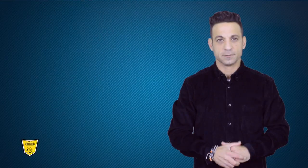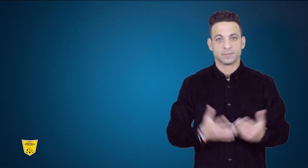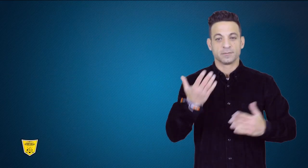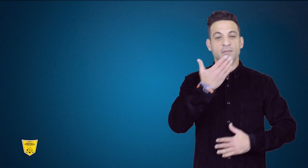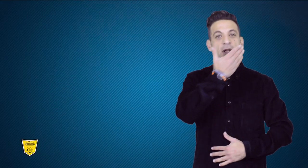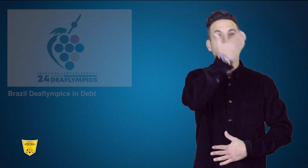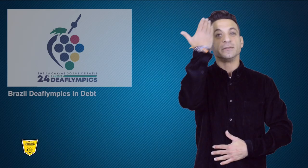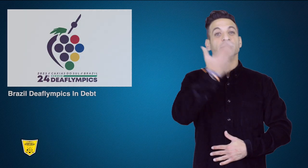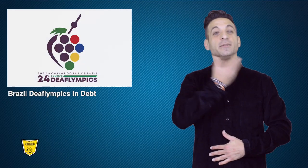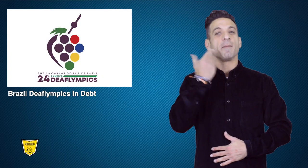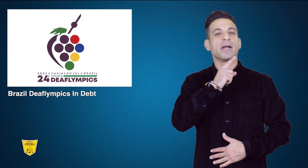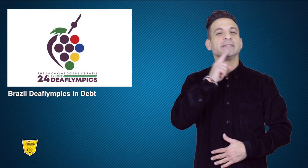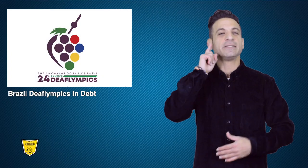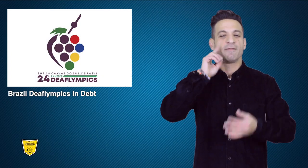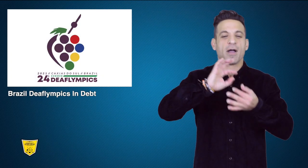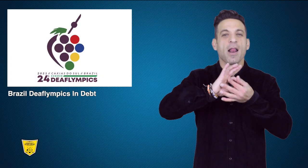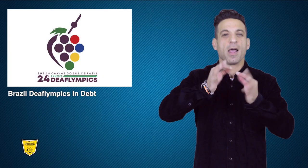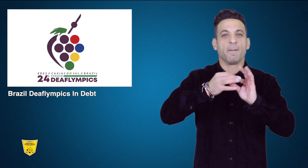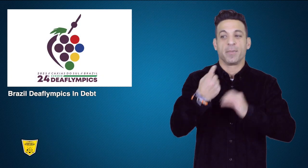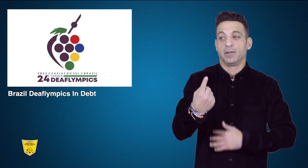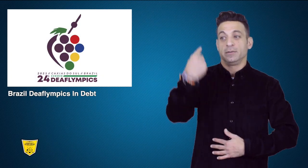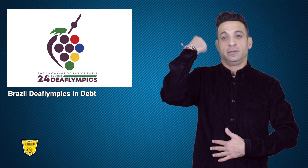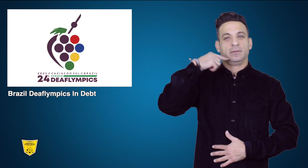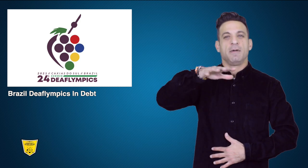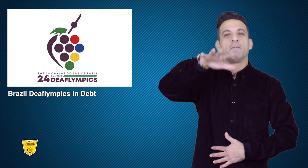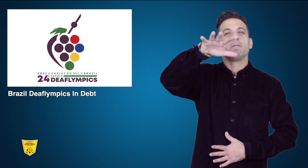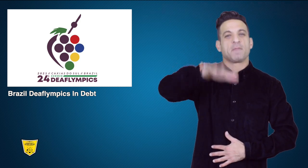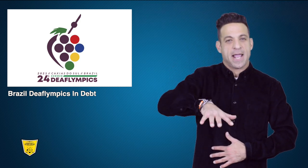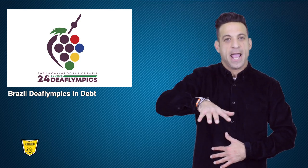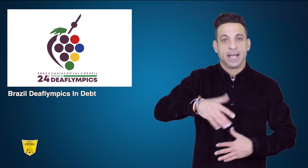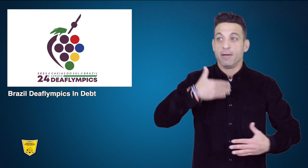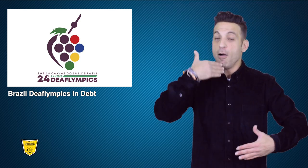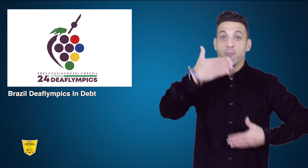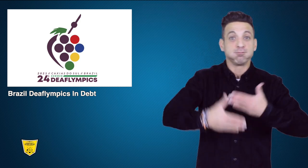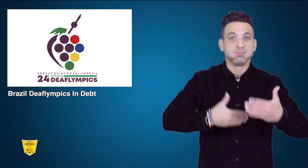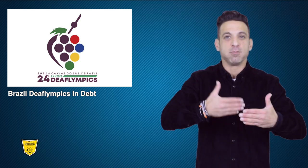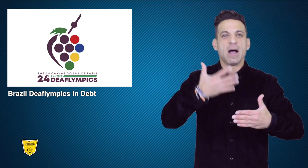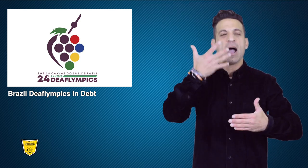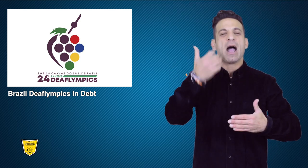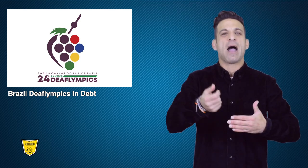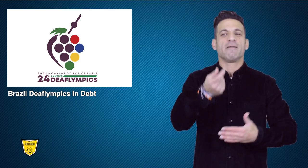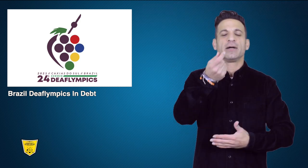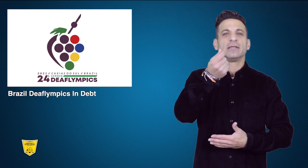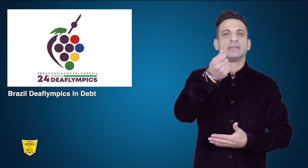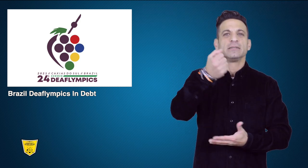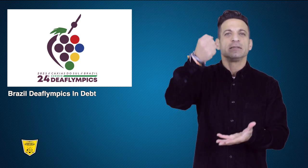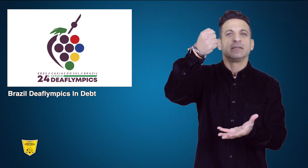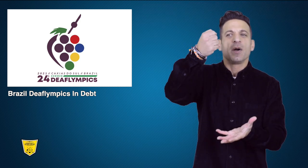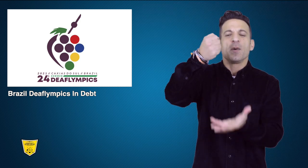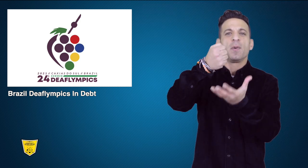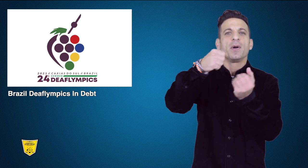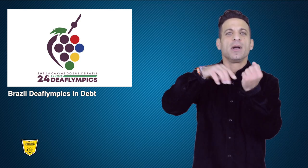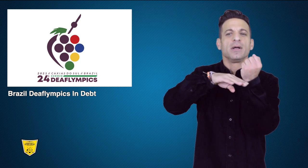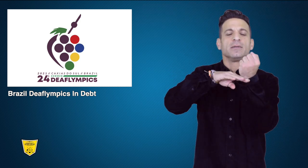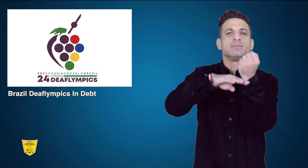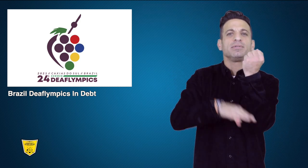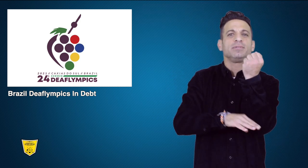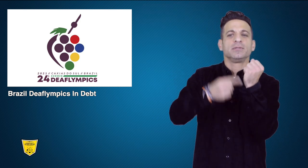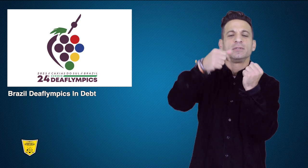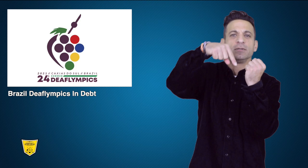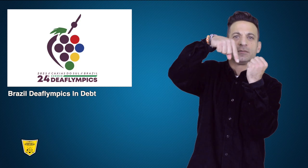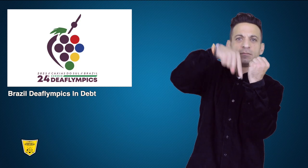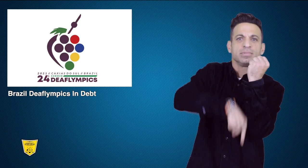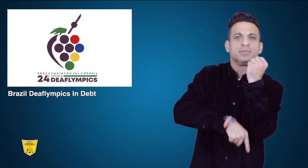The Summer Deaflympics last May incurred a sizable deficit